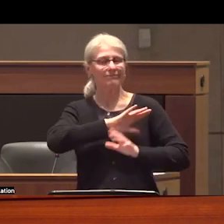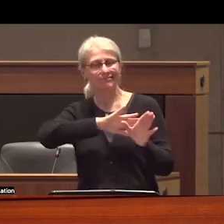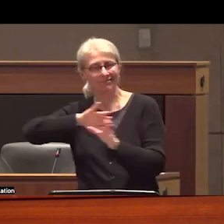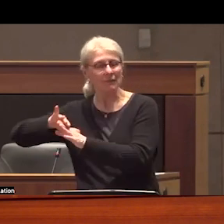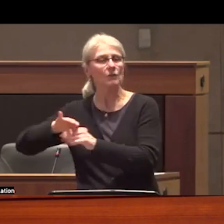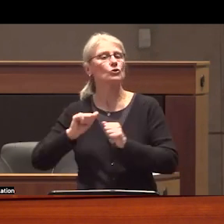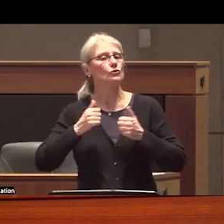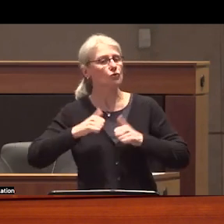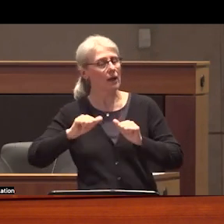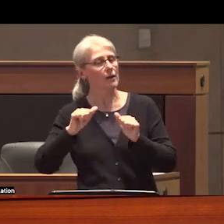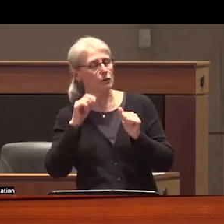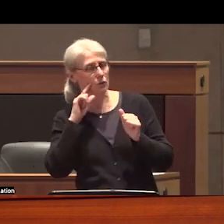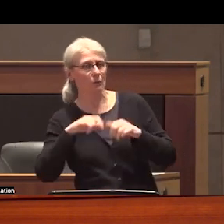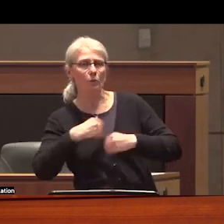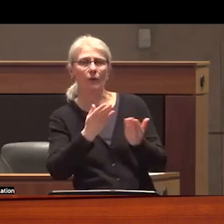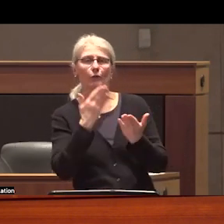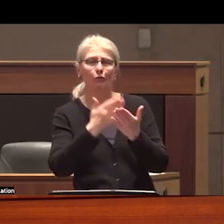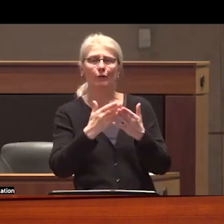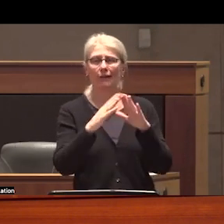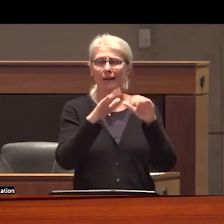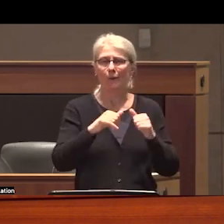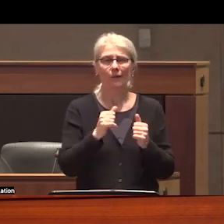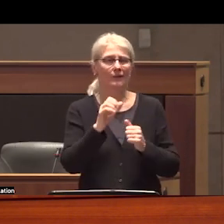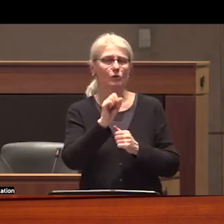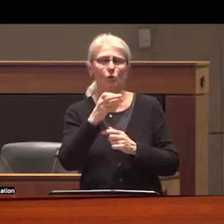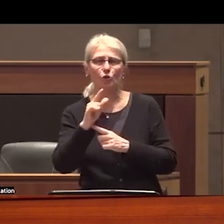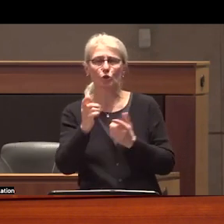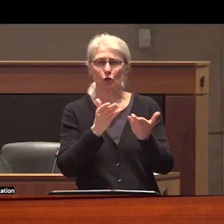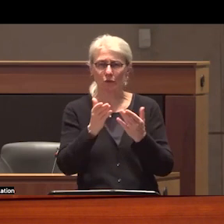and ineffective treatment to housing Health and Social Services maternal and parental